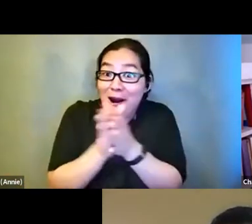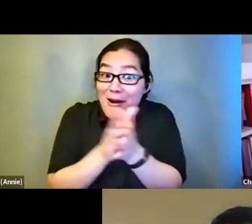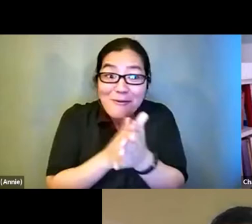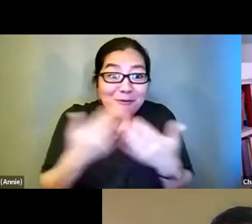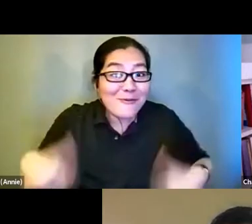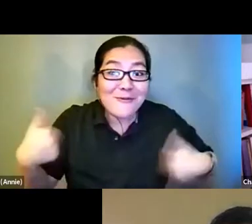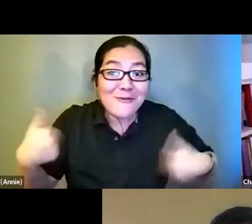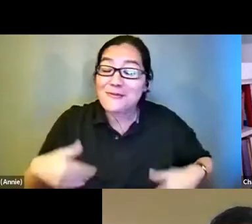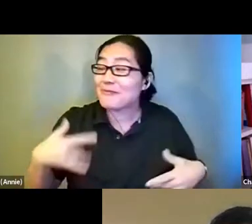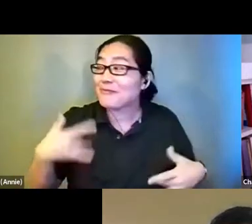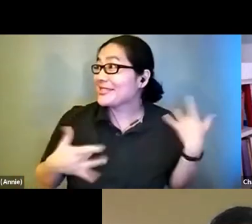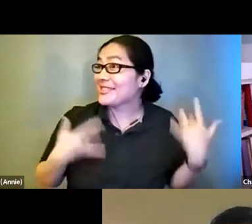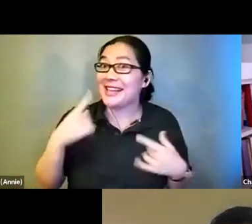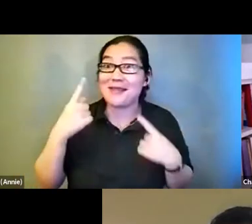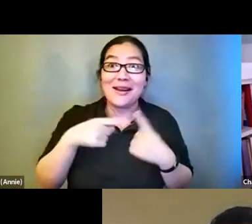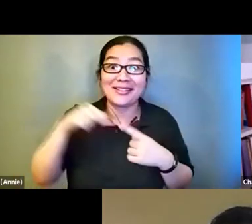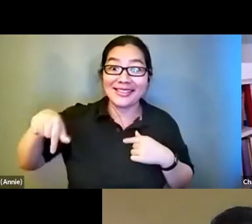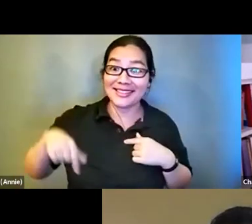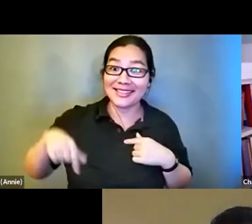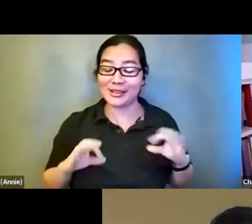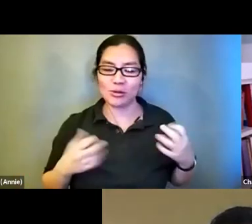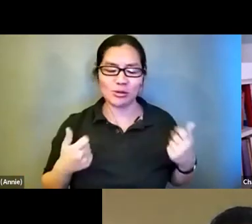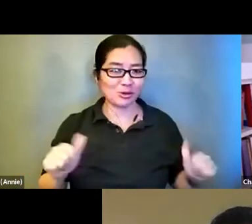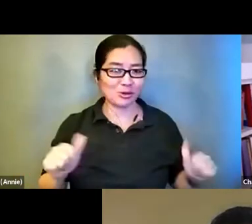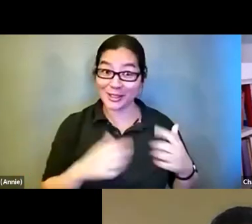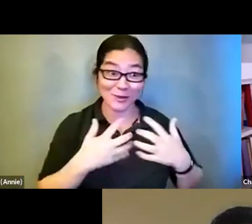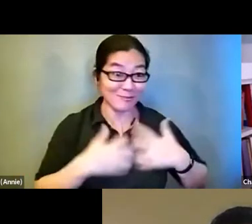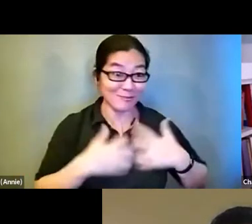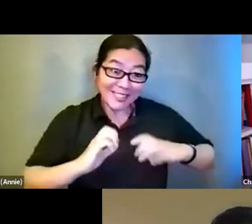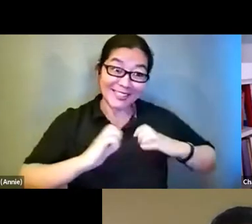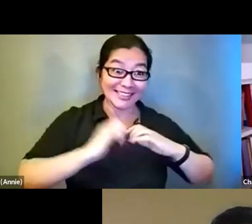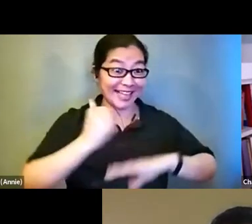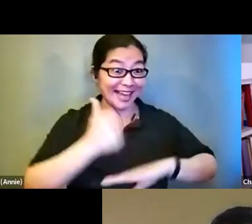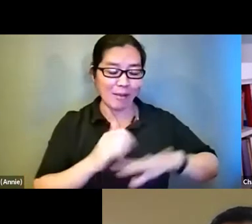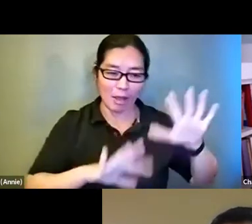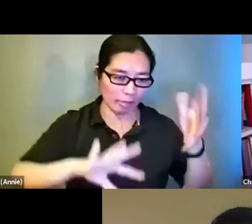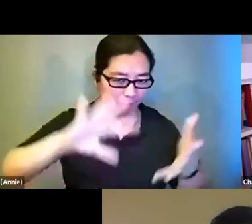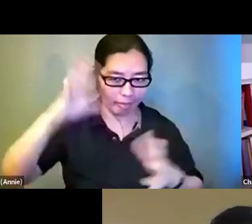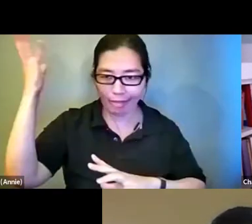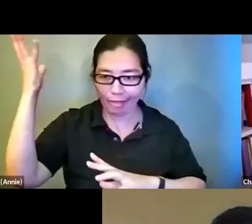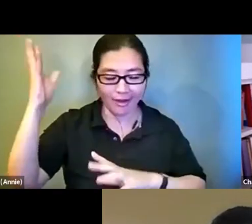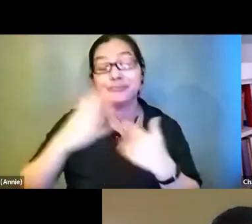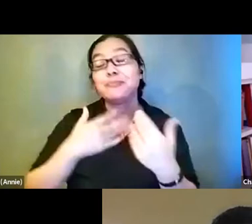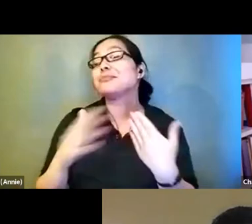excited about it. I'm trying to get this machine going. I'm really happy to be here. Amongst